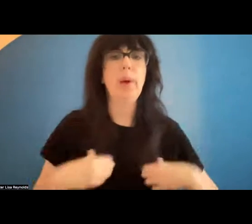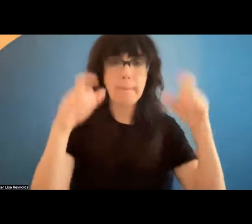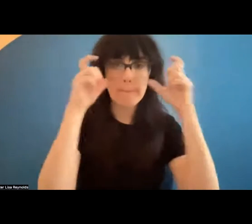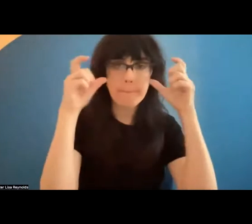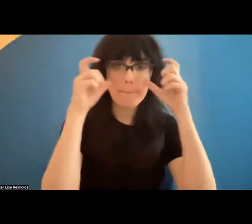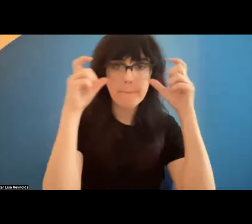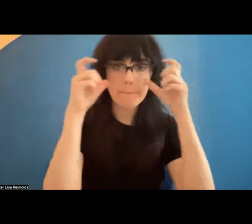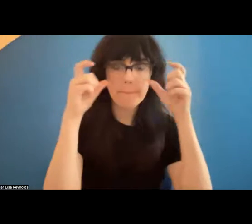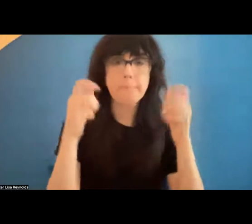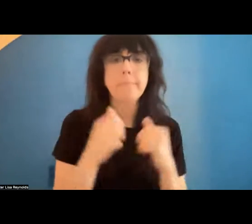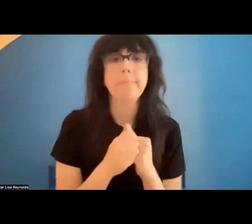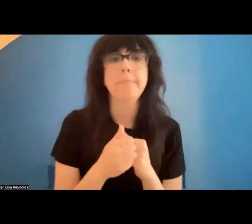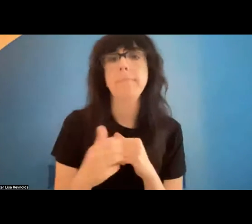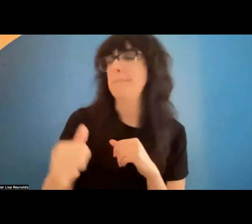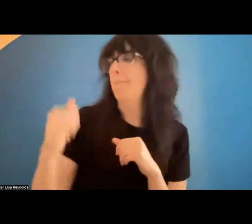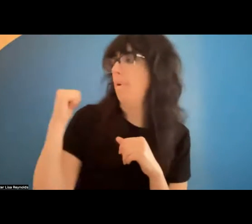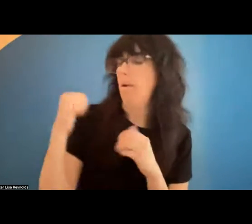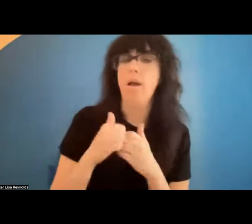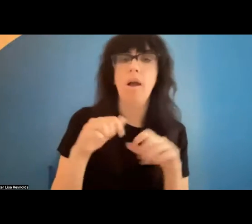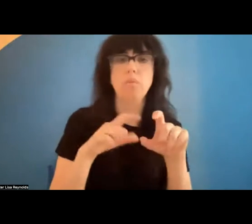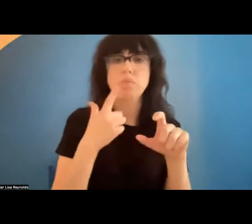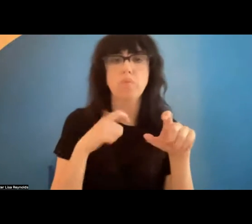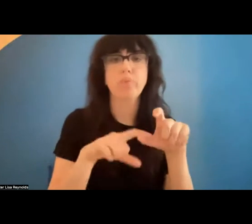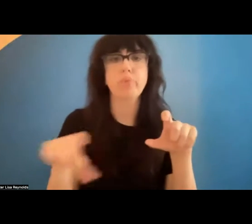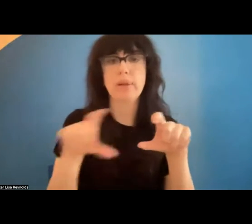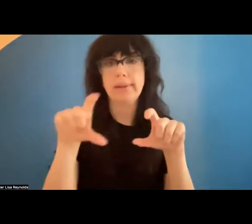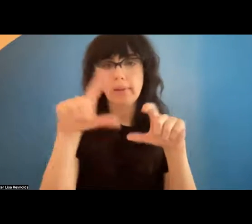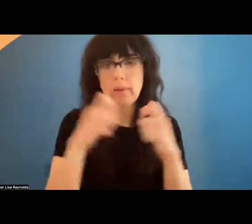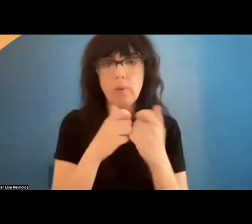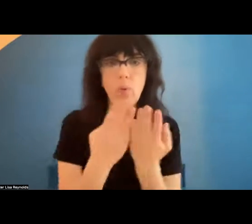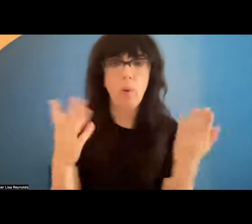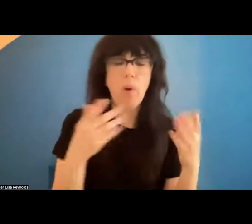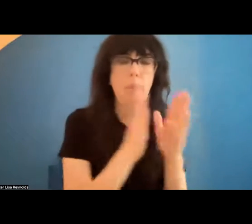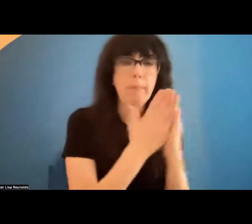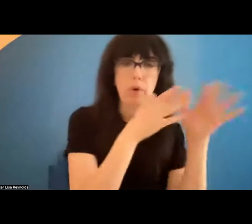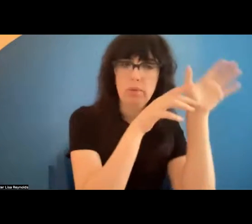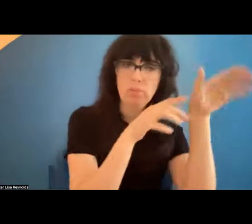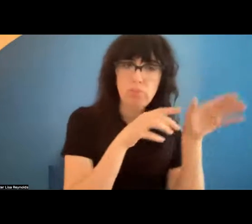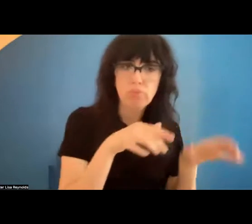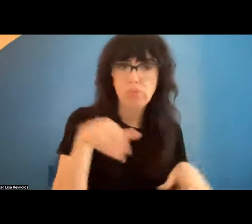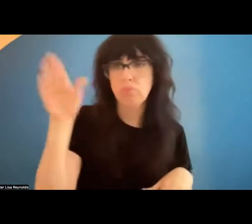and glasses in front of a brick wall and bookshelves. I'd like for each of our panelists